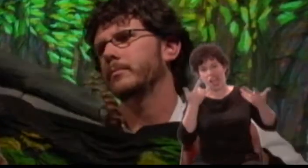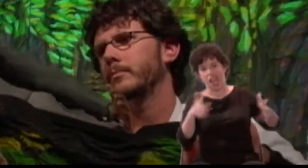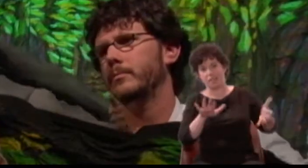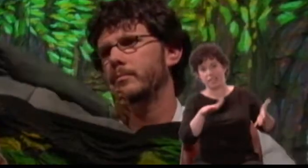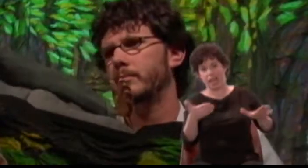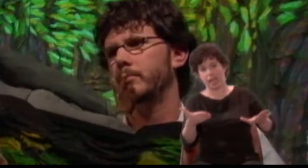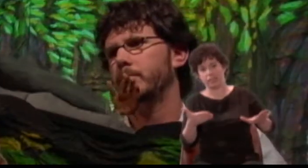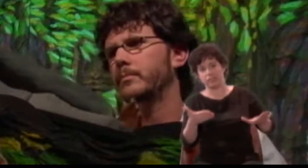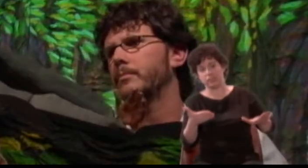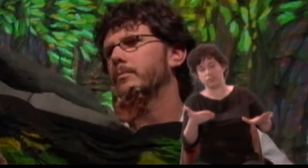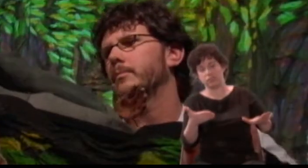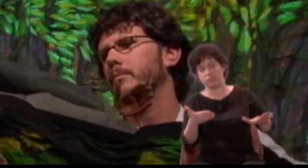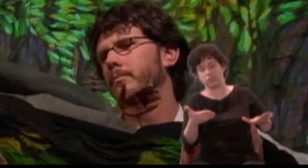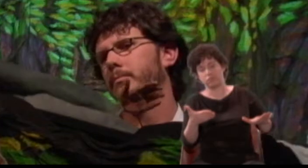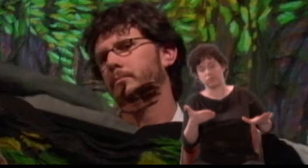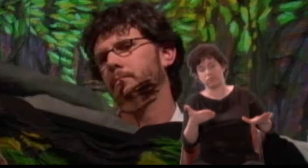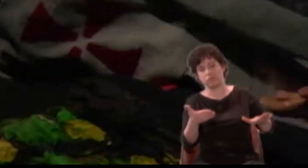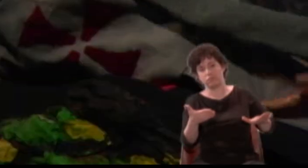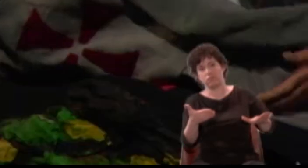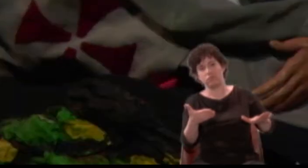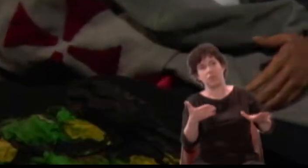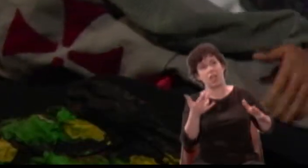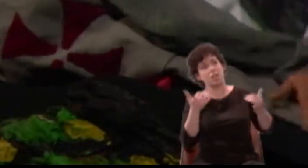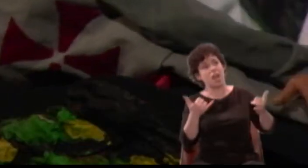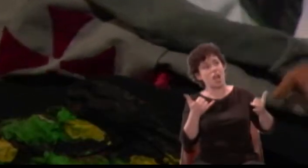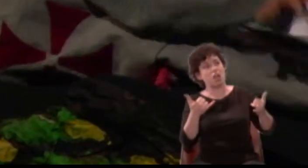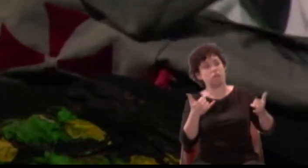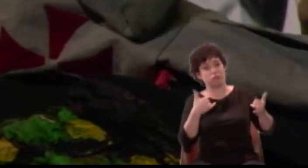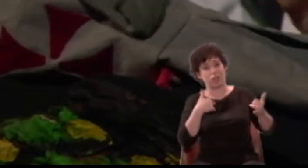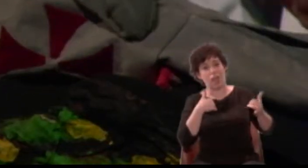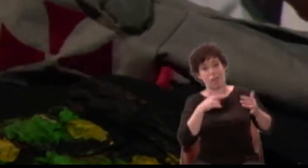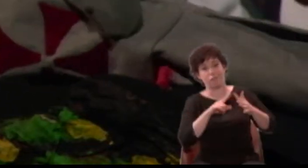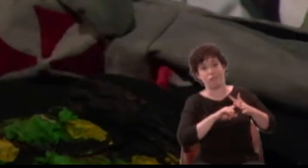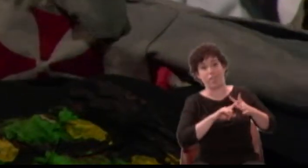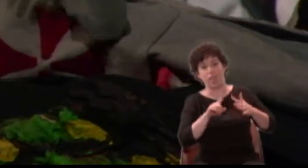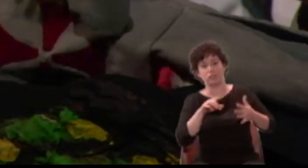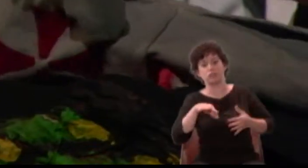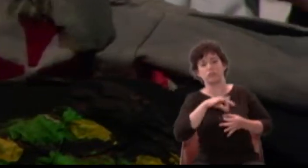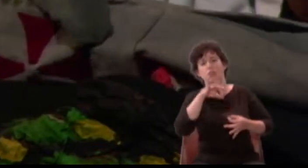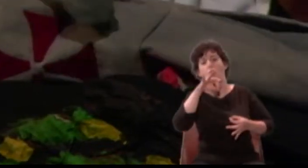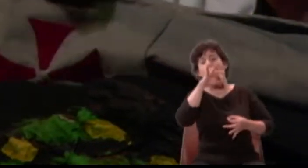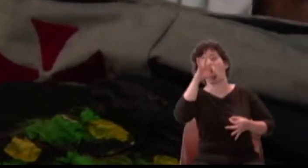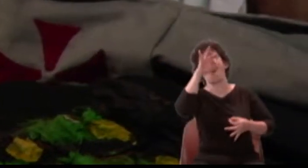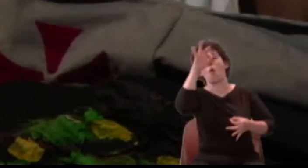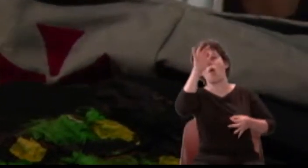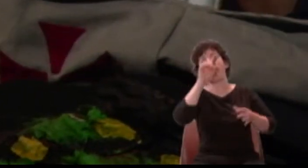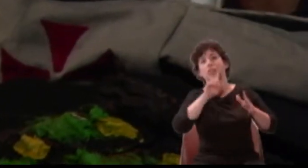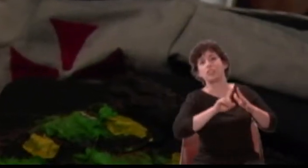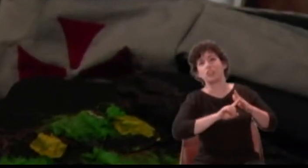now I am fled; my soul is in the sky: